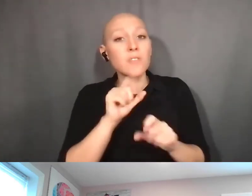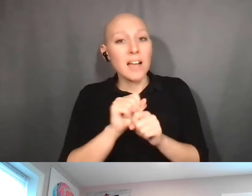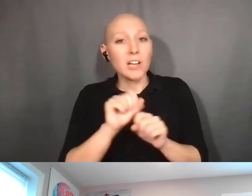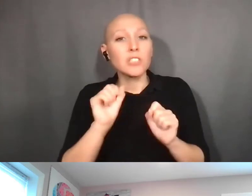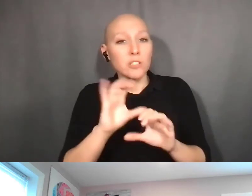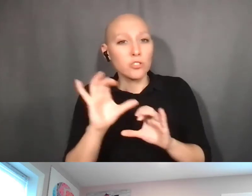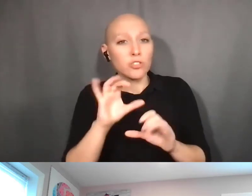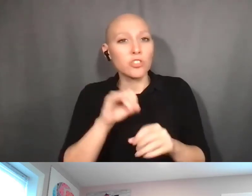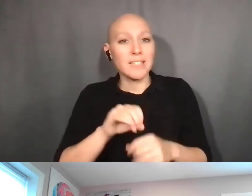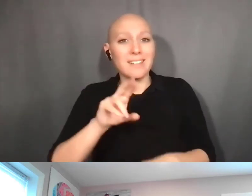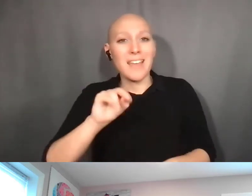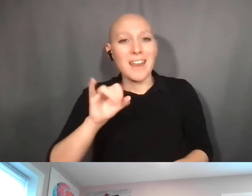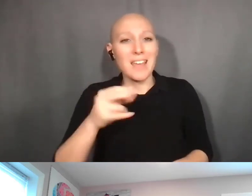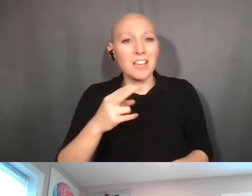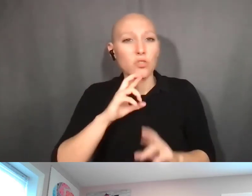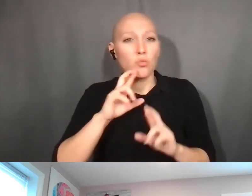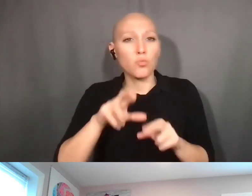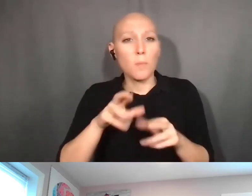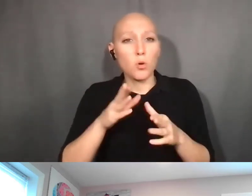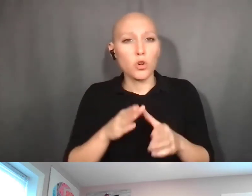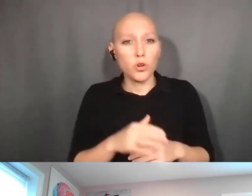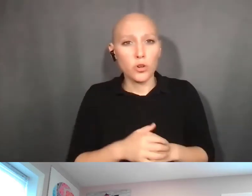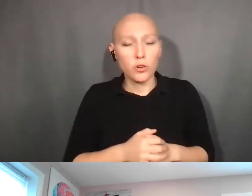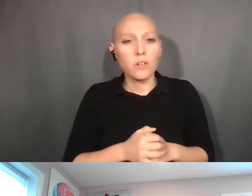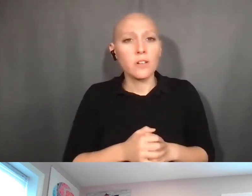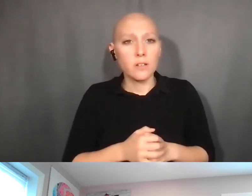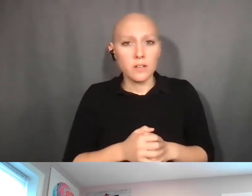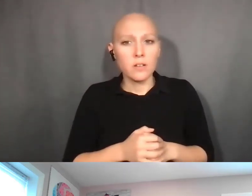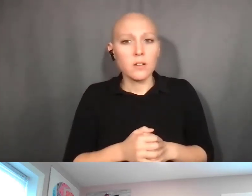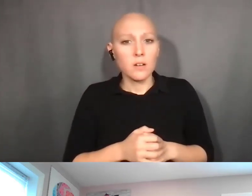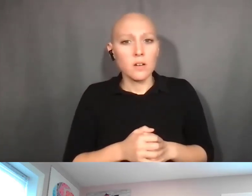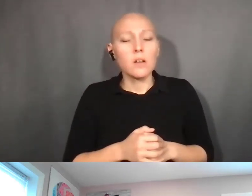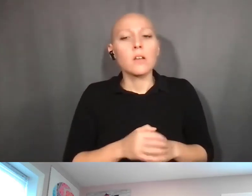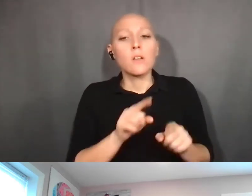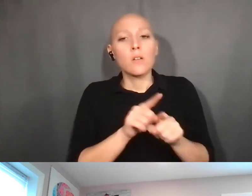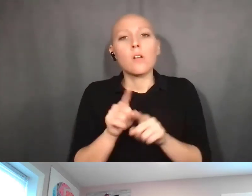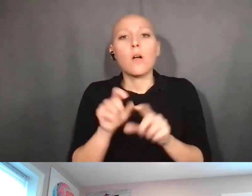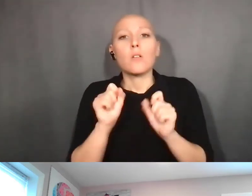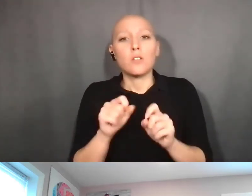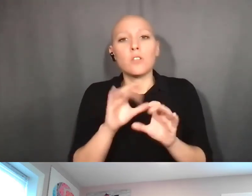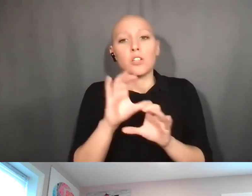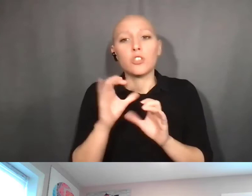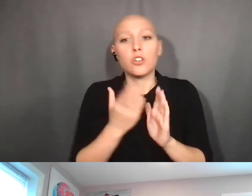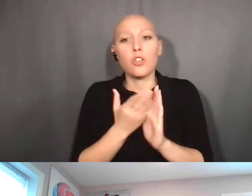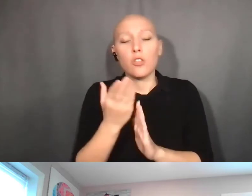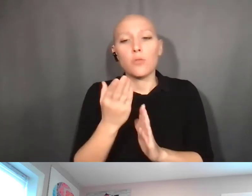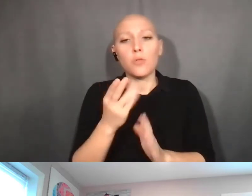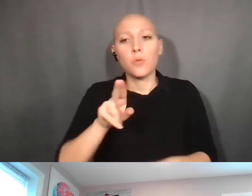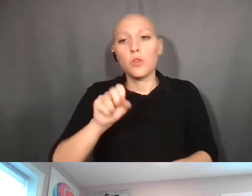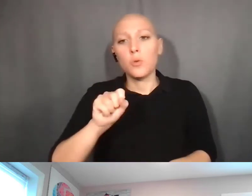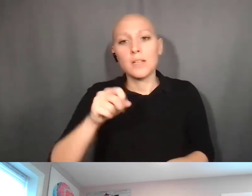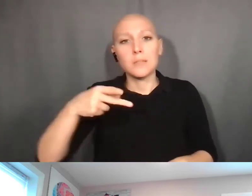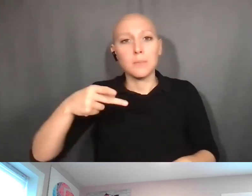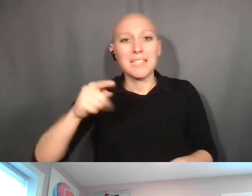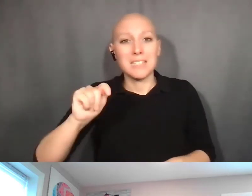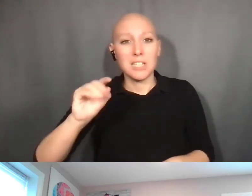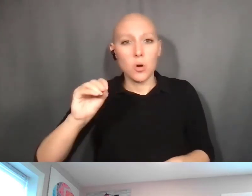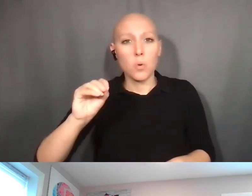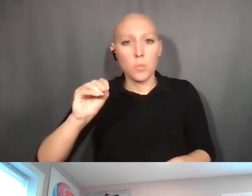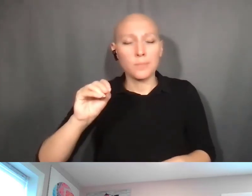And you can also search through the USPTO. You can search on Google Patents,